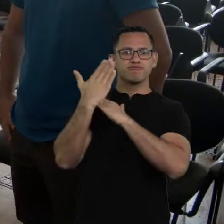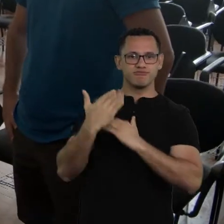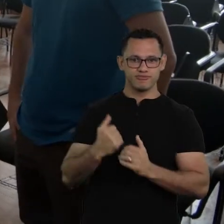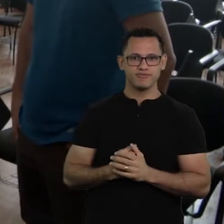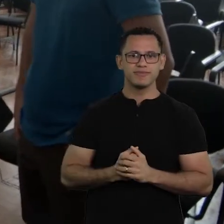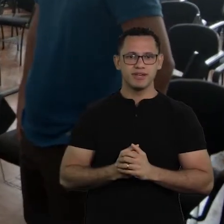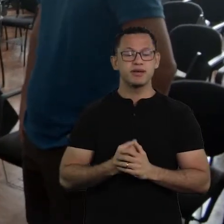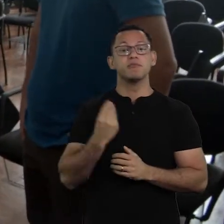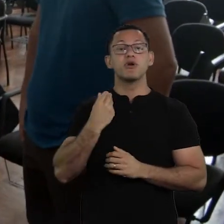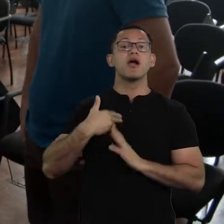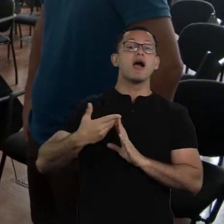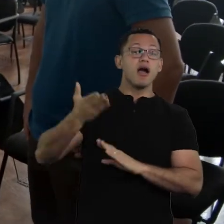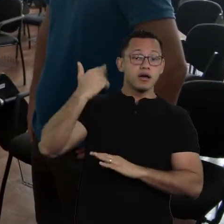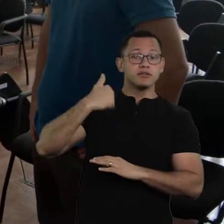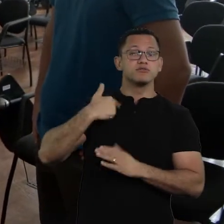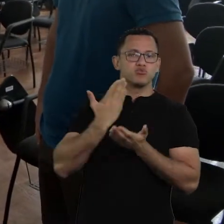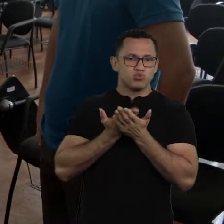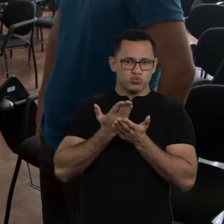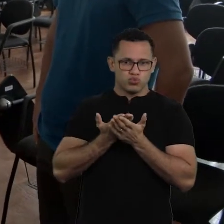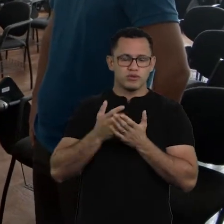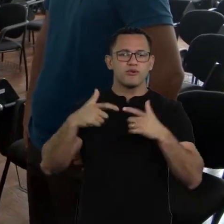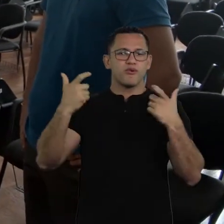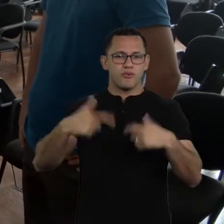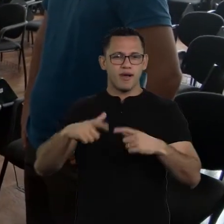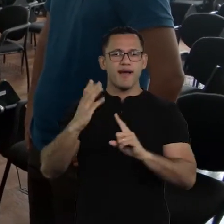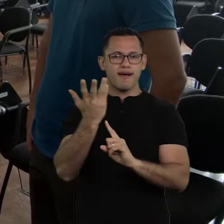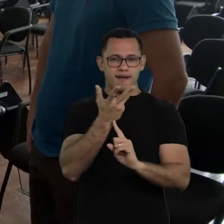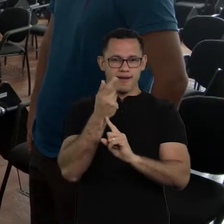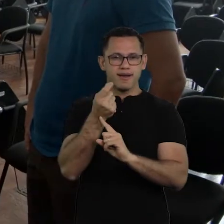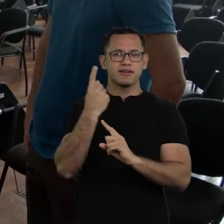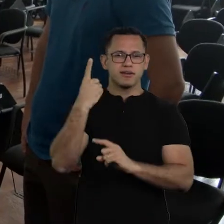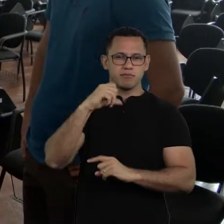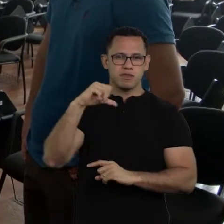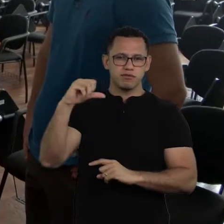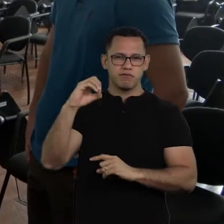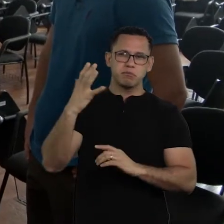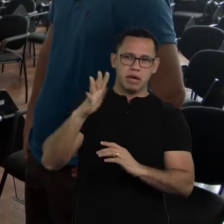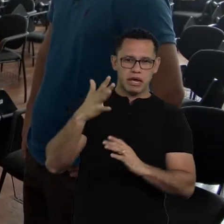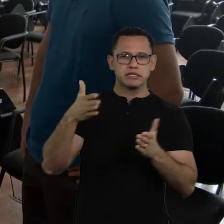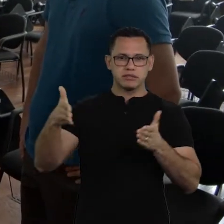I studied at Sao Paulo School of Arts and Crafts in the 90s.